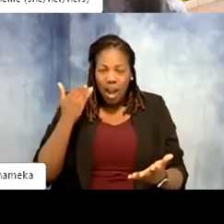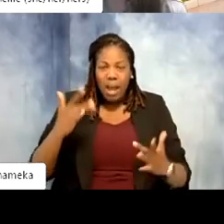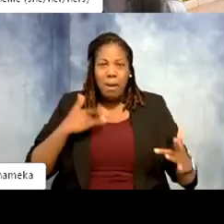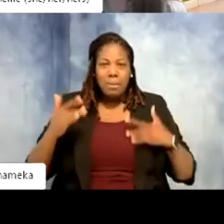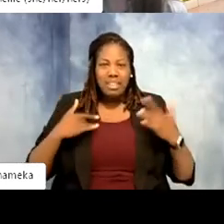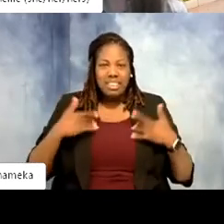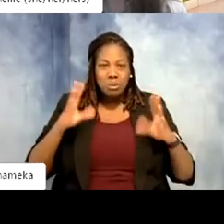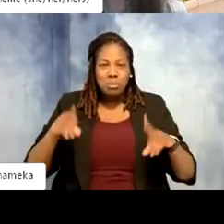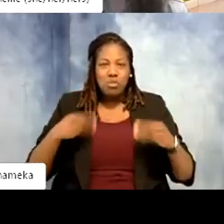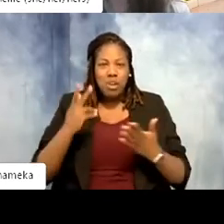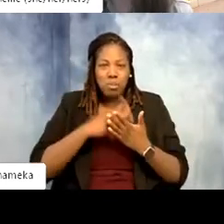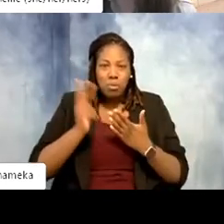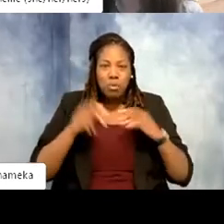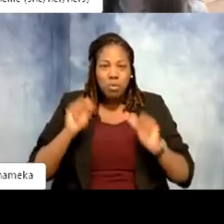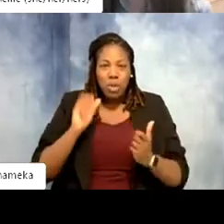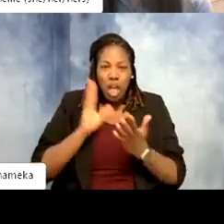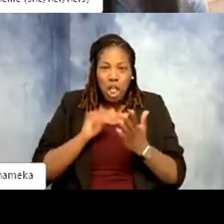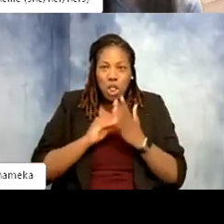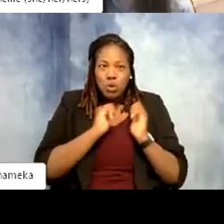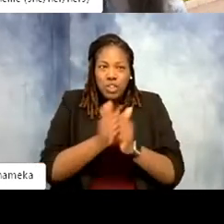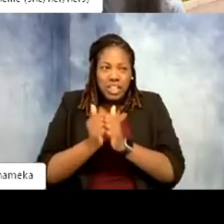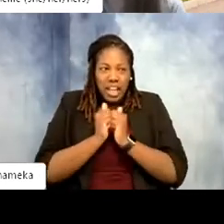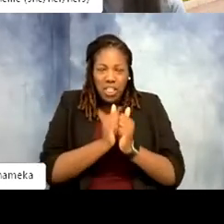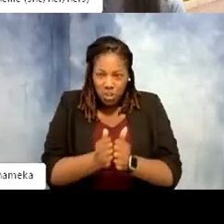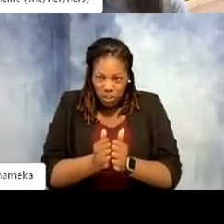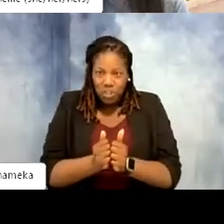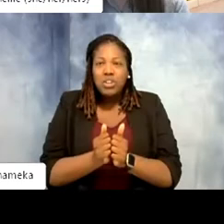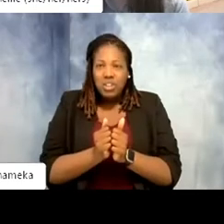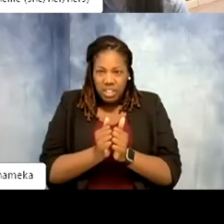so that you can learn together and we can make space for Black